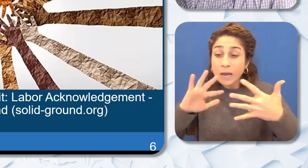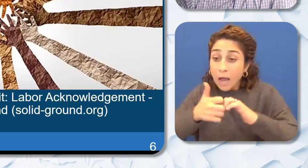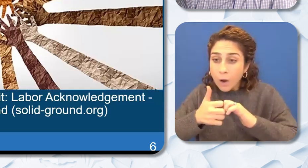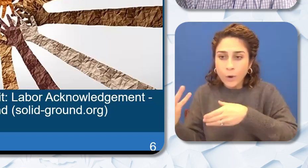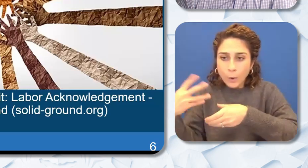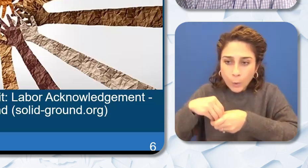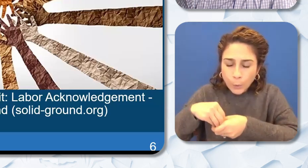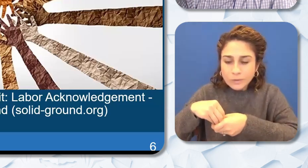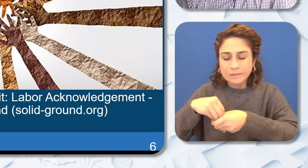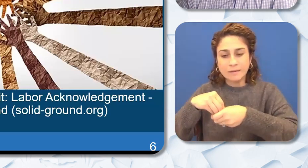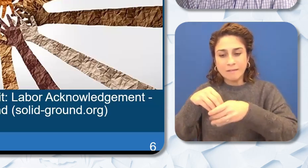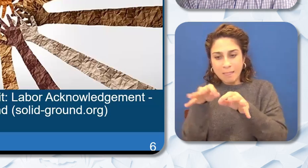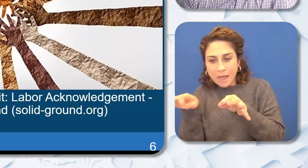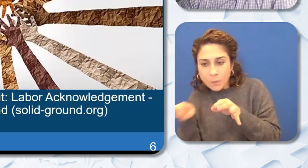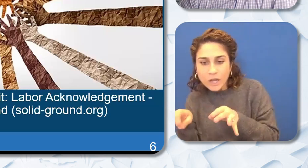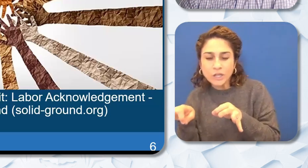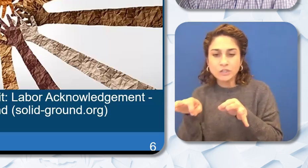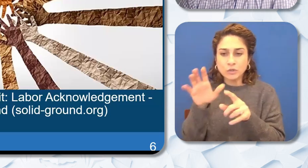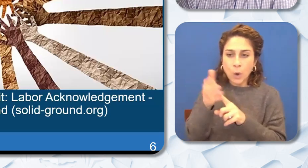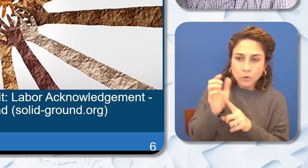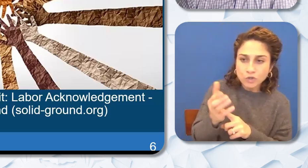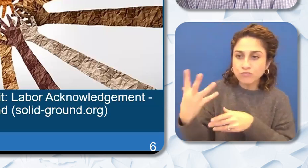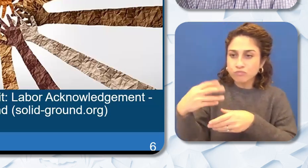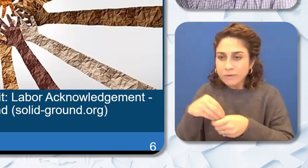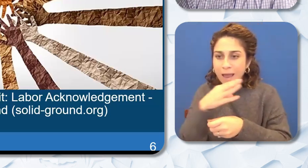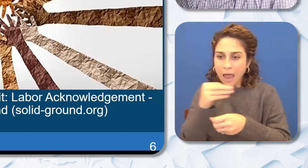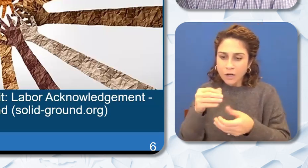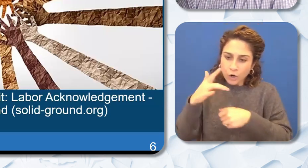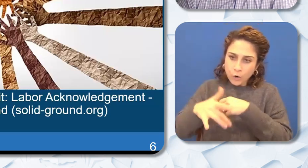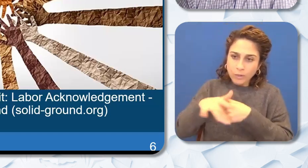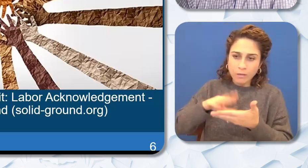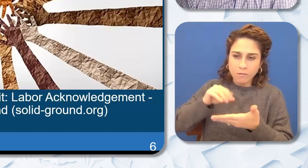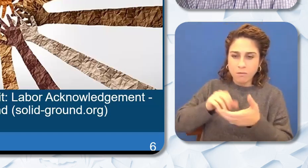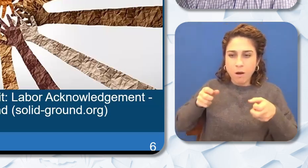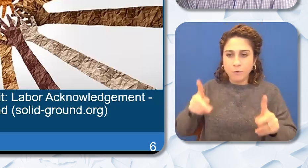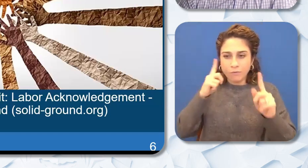and linguistically-affirming early learning opportunities for all children. To learn